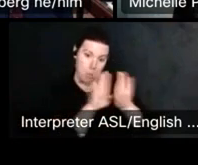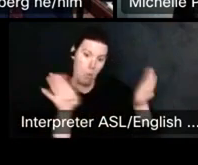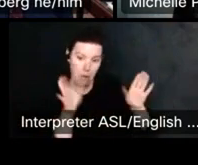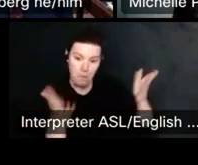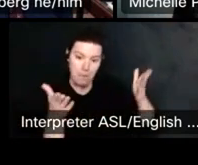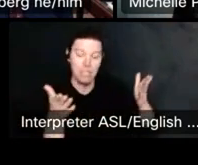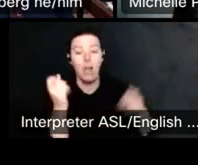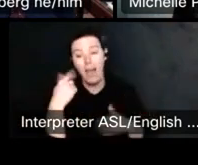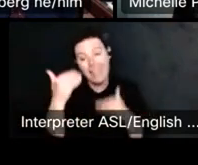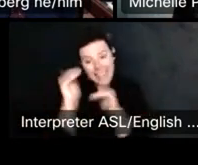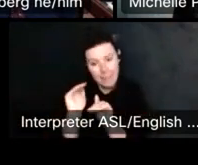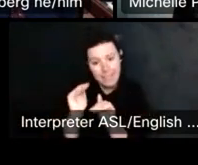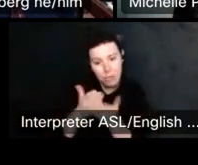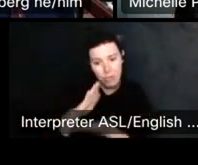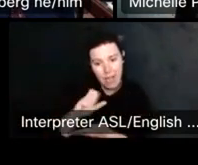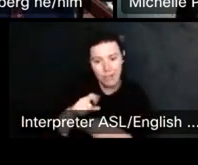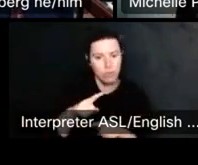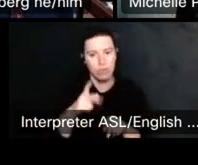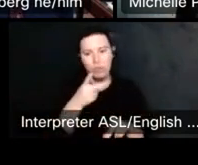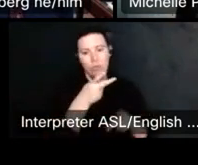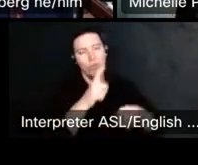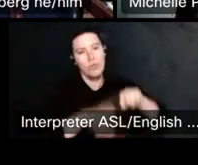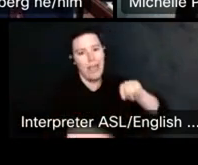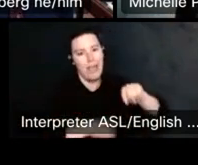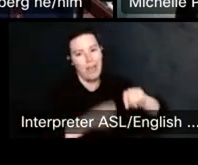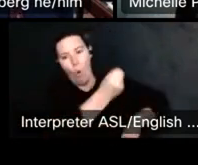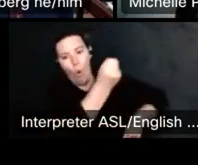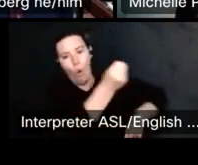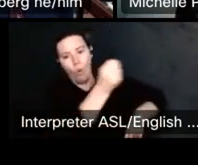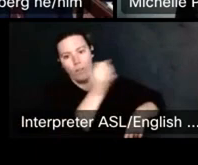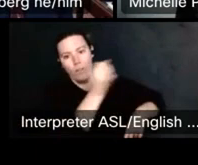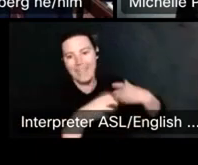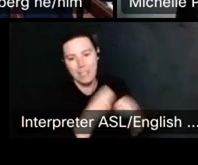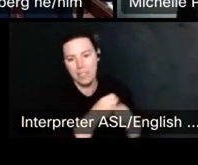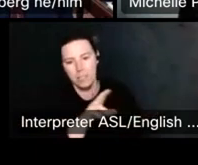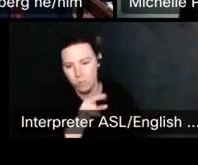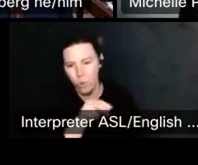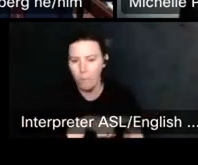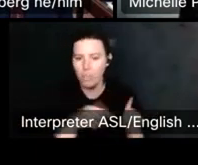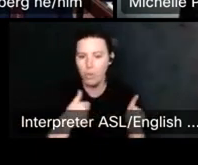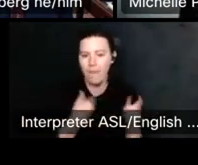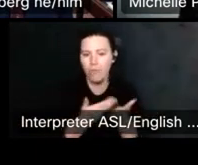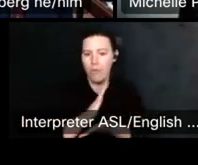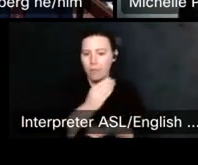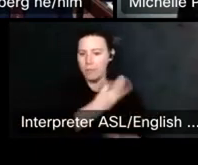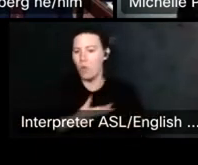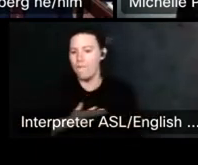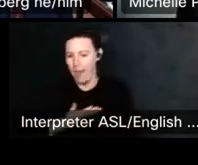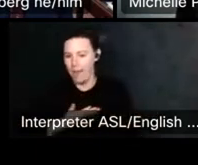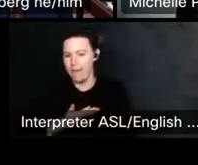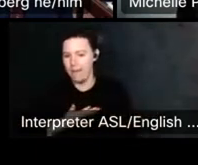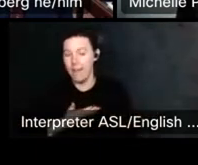You know, they you can't hold the building up for years, but but you do have the right to go in and and so you'd have the right to be notified and if they fail to notify you, that's a viral violation.